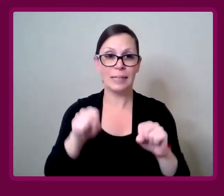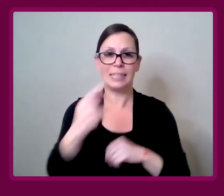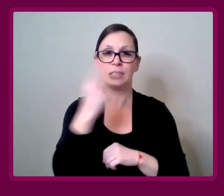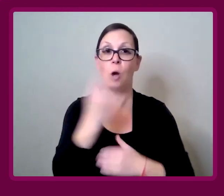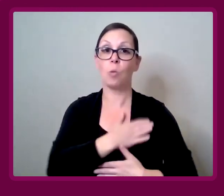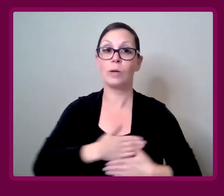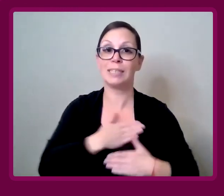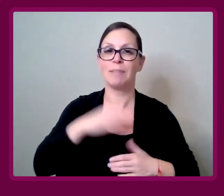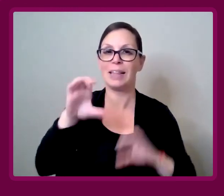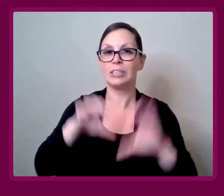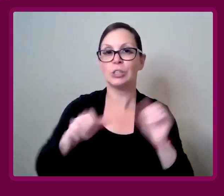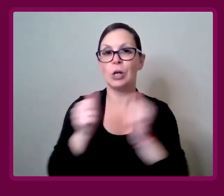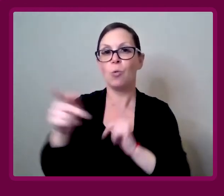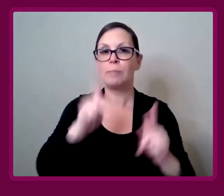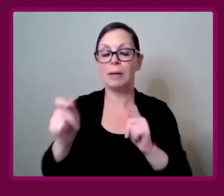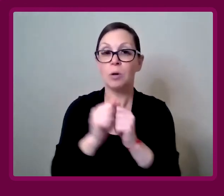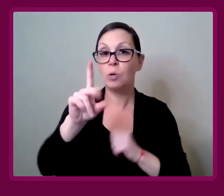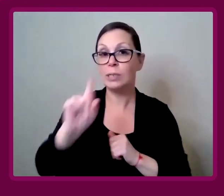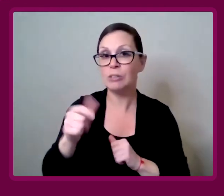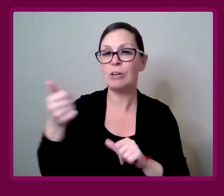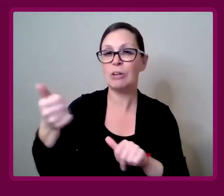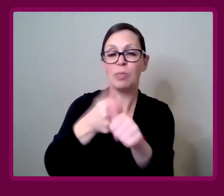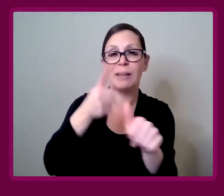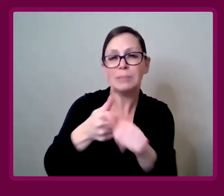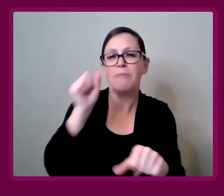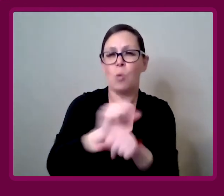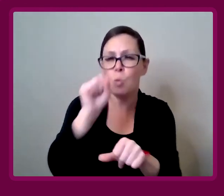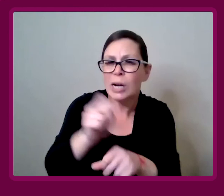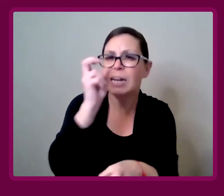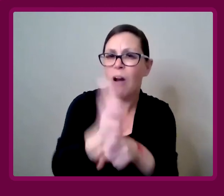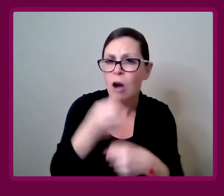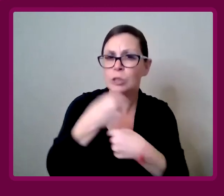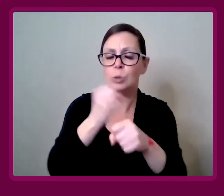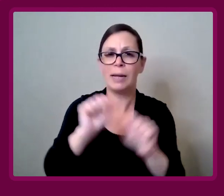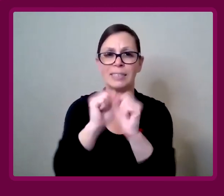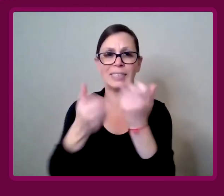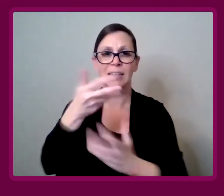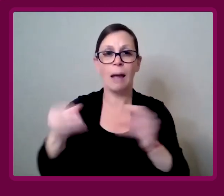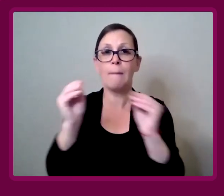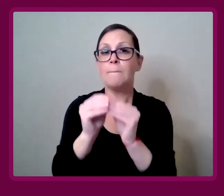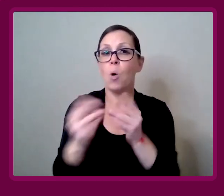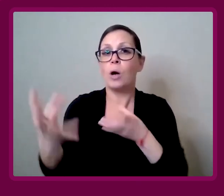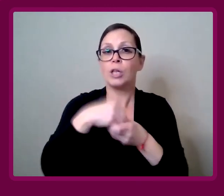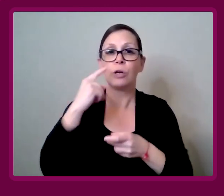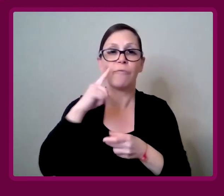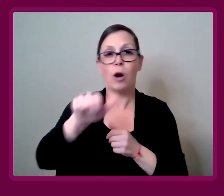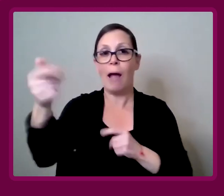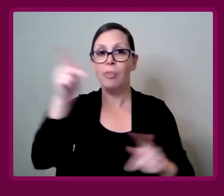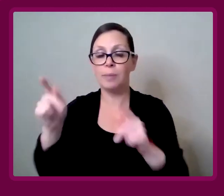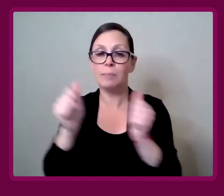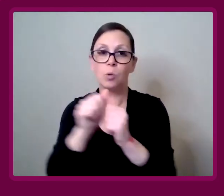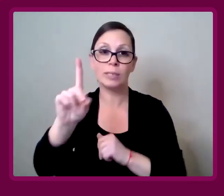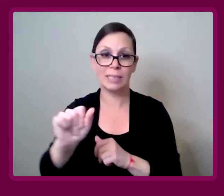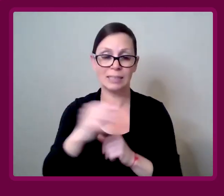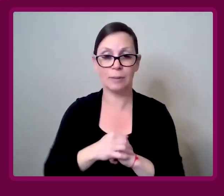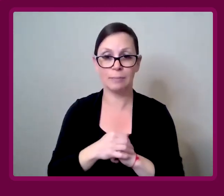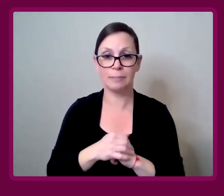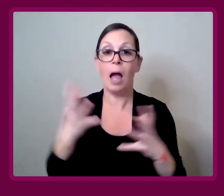It's always a pleasure to chat with people with disabilities, who are working diligently to make society more inclusive for other people with disabilities.